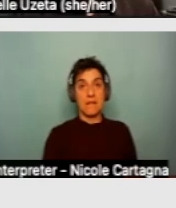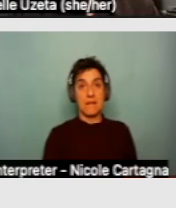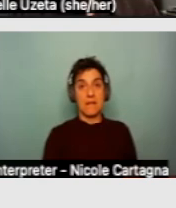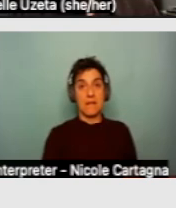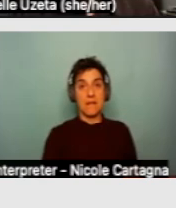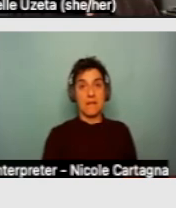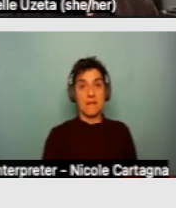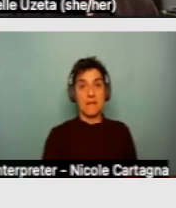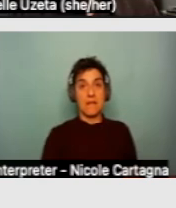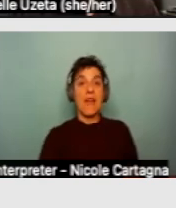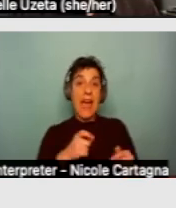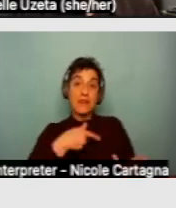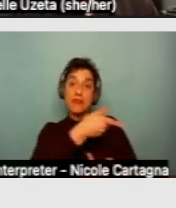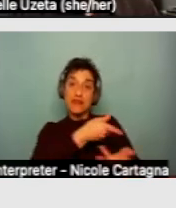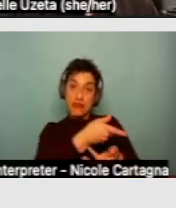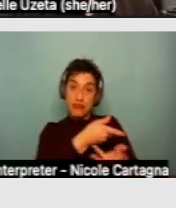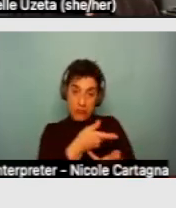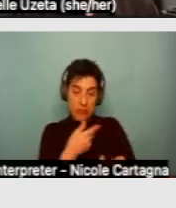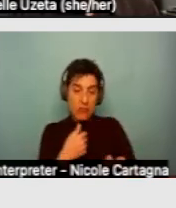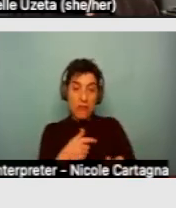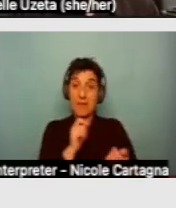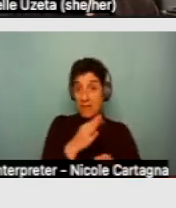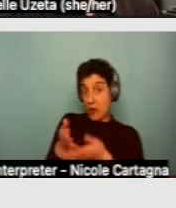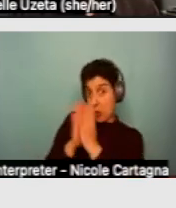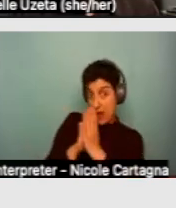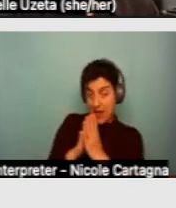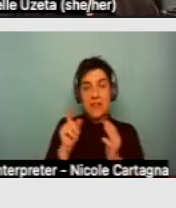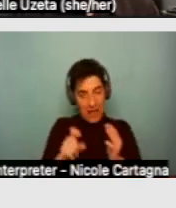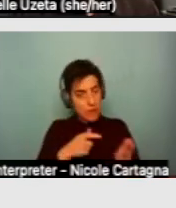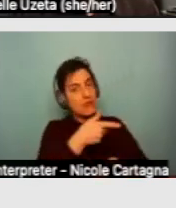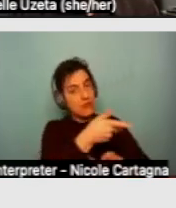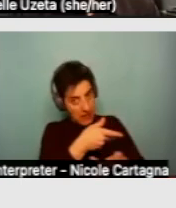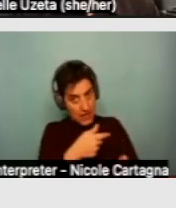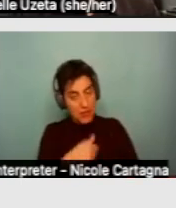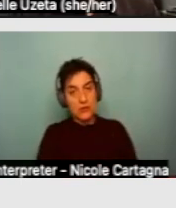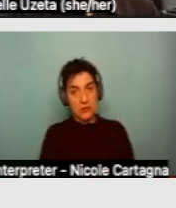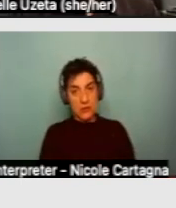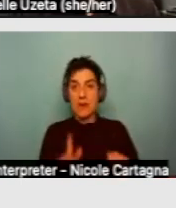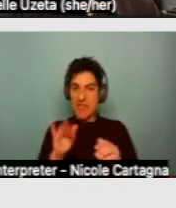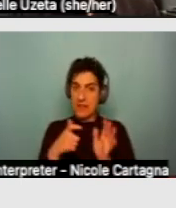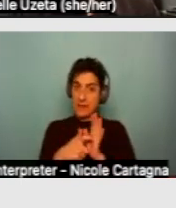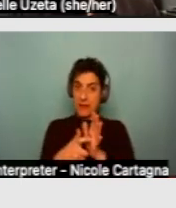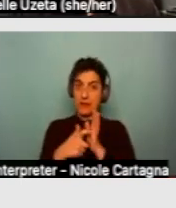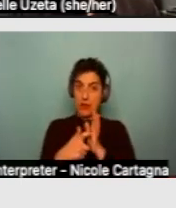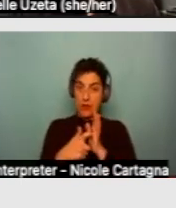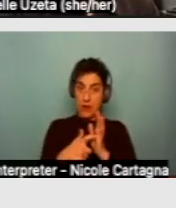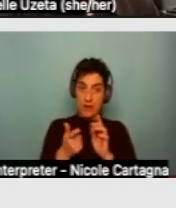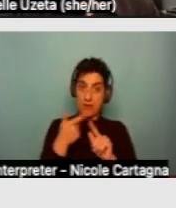regarding any such request. And that is a mandatory obligation under our state regulations.